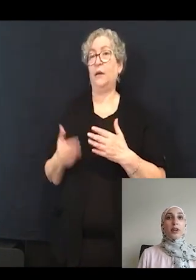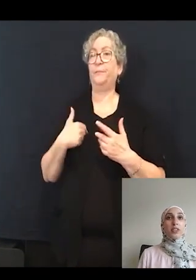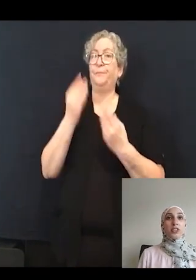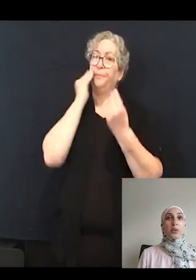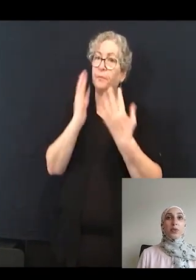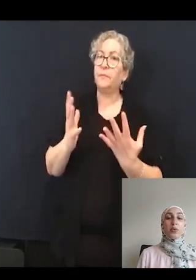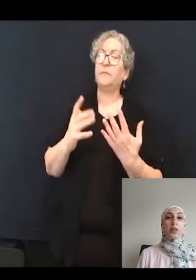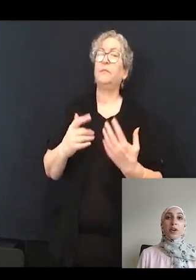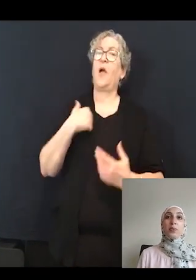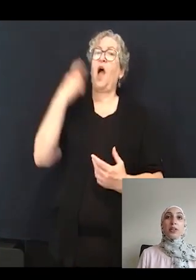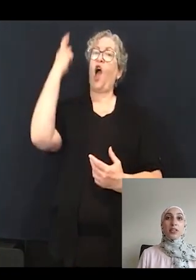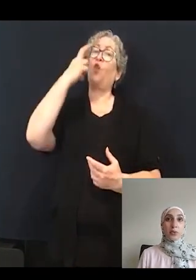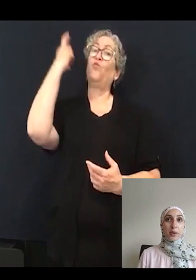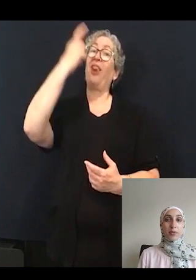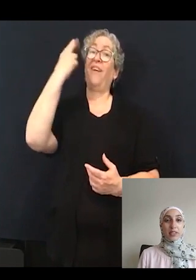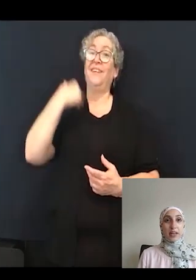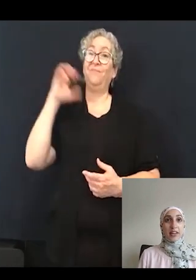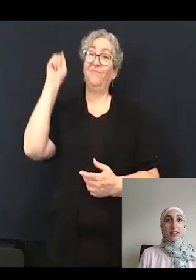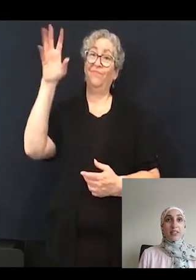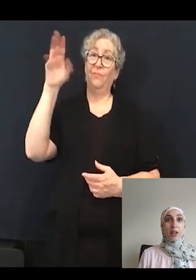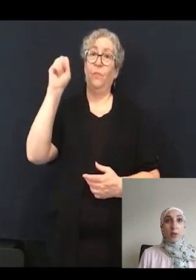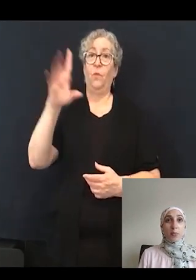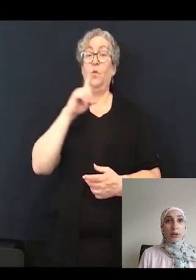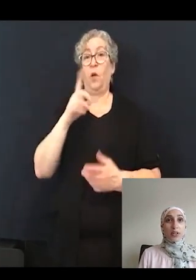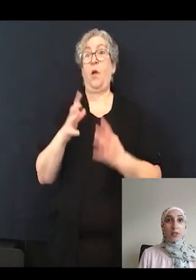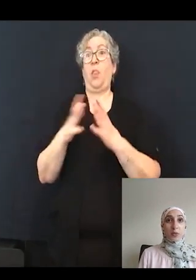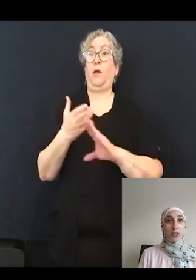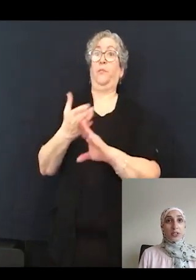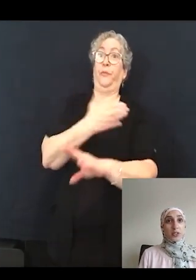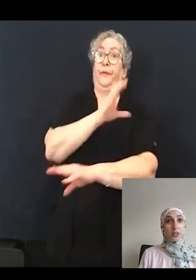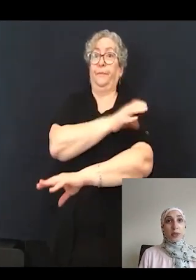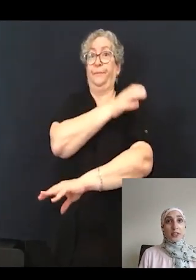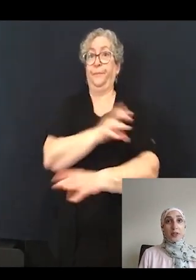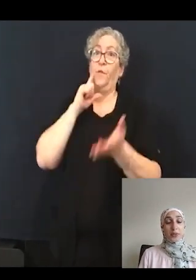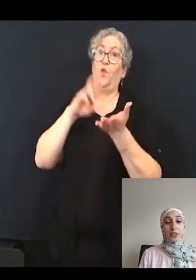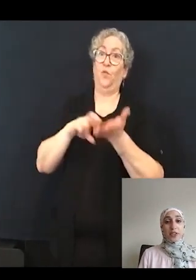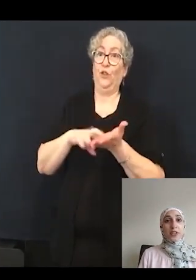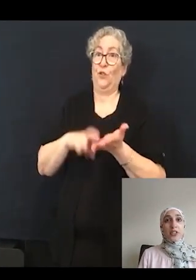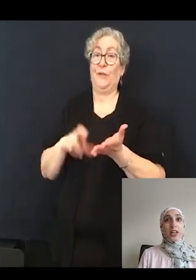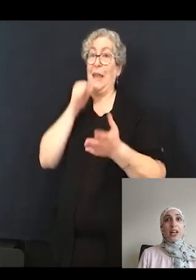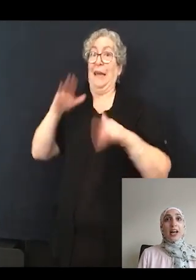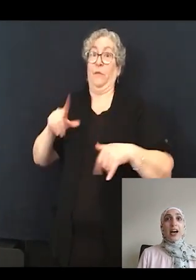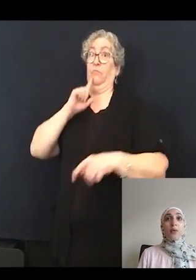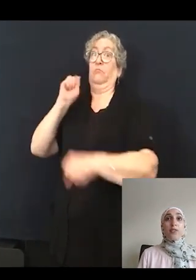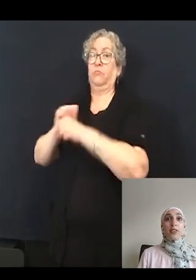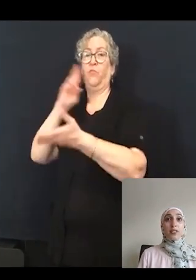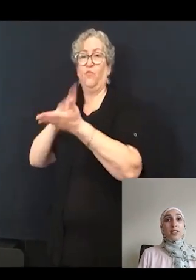all that I realized what I presented is a lot of preclinical research, or basic research. However, this is a type of research